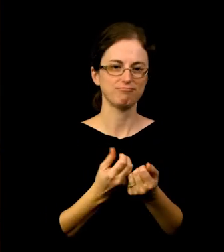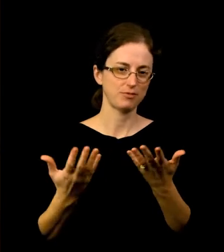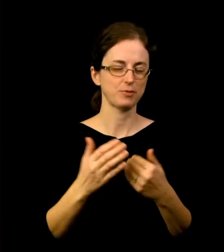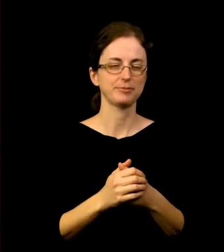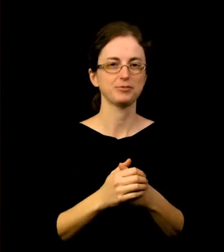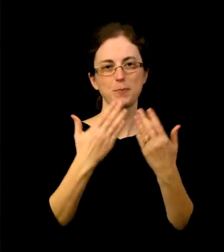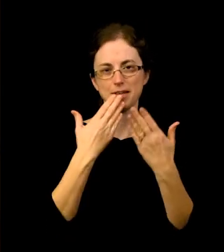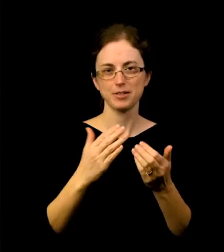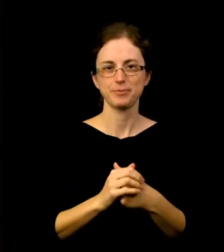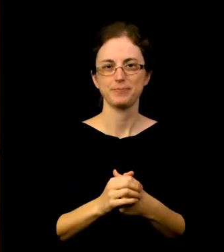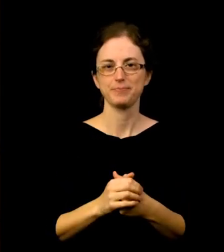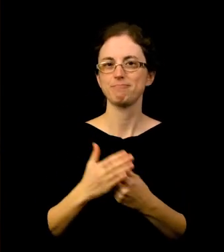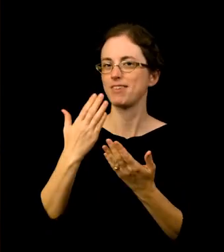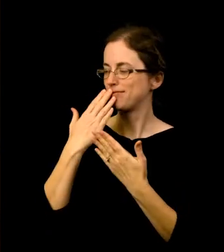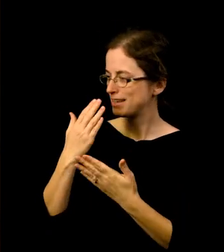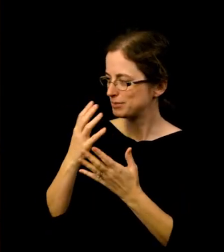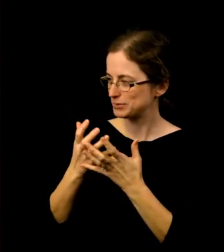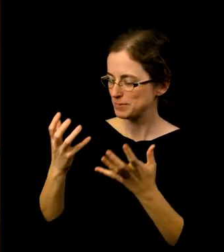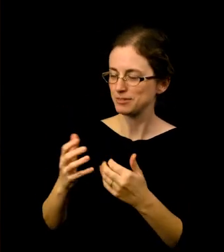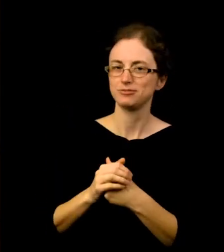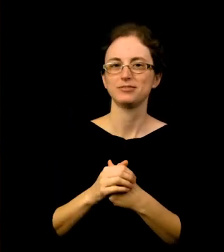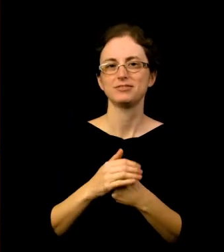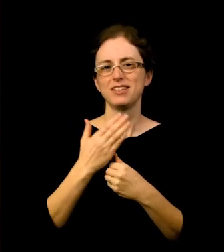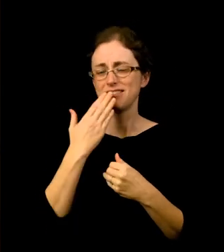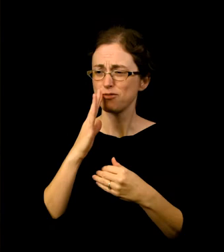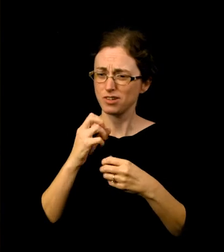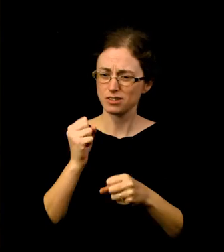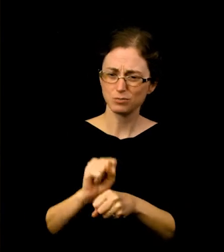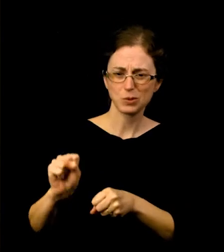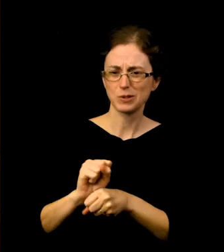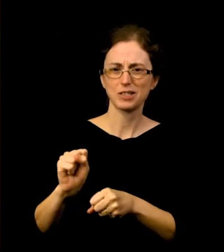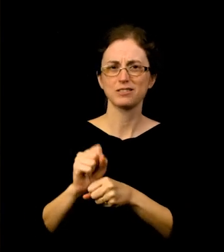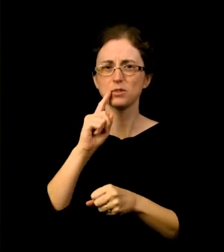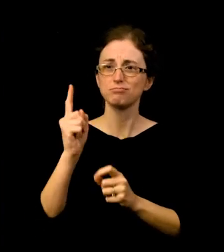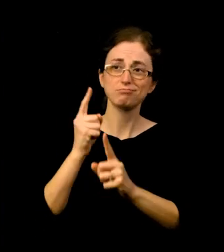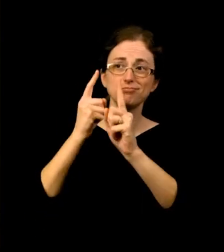And now to the looking ahead part! My favorite. Next up you’ll hear all about exhibitions